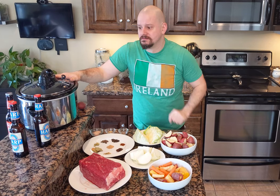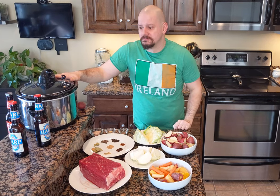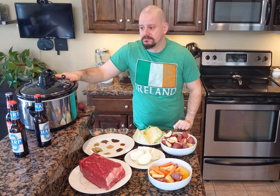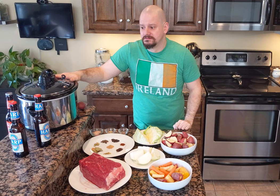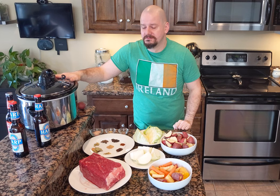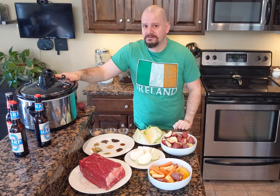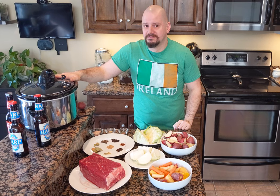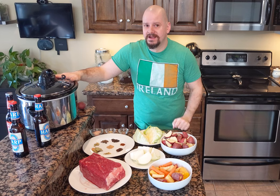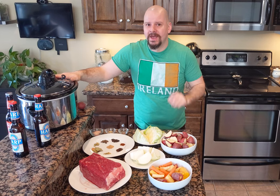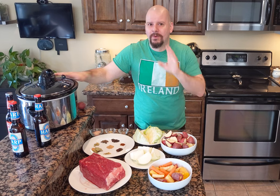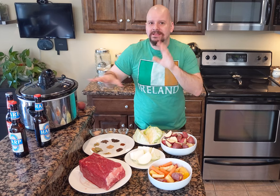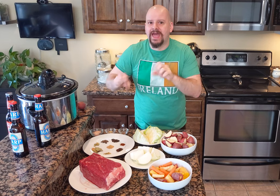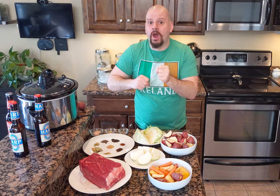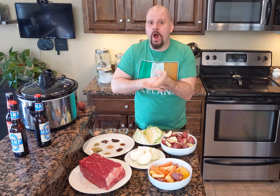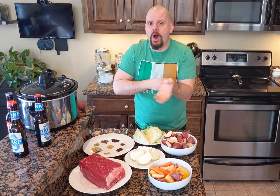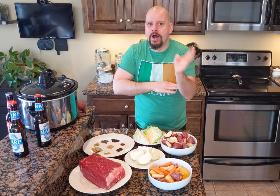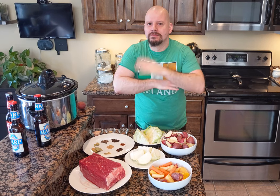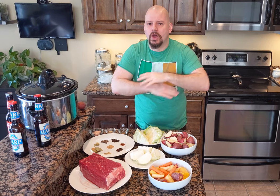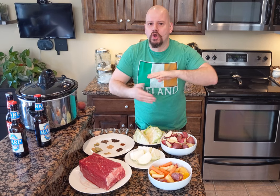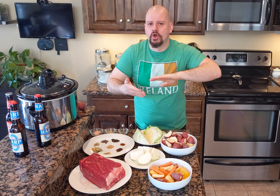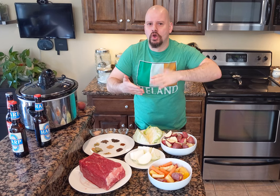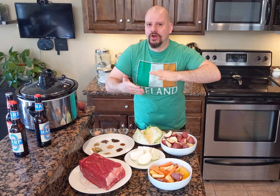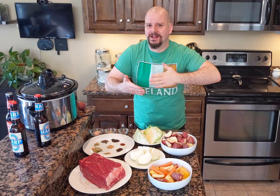It will take all day to cook.